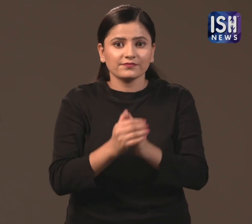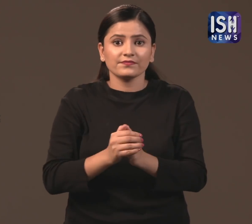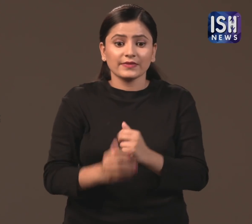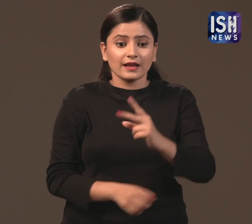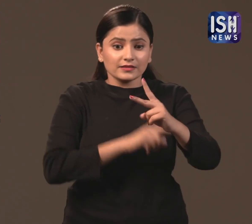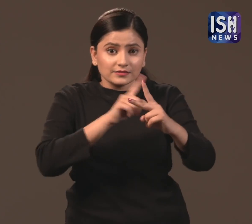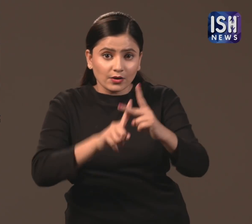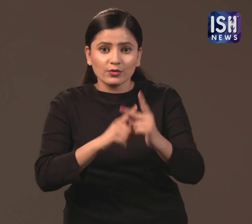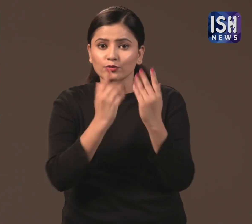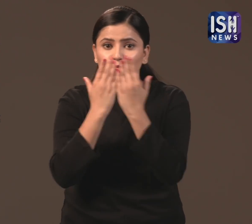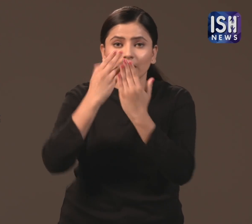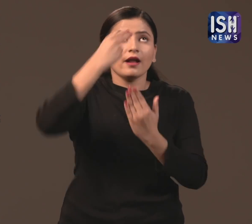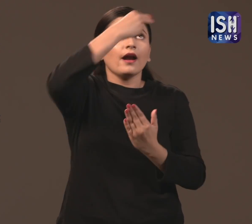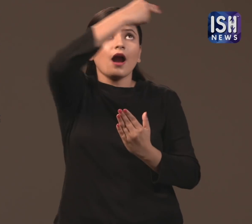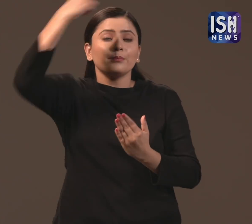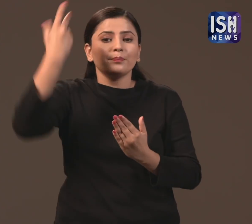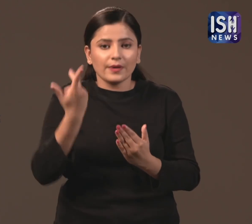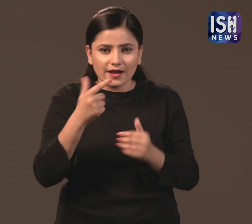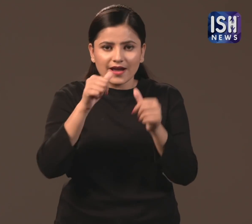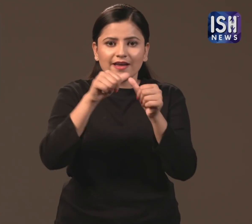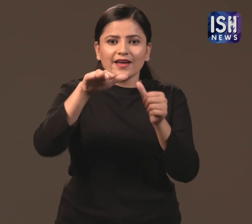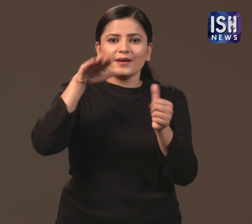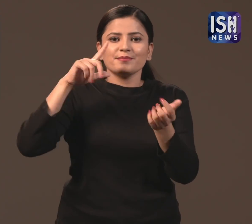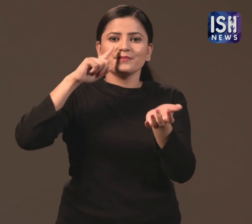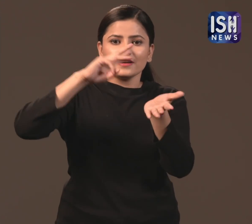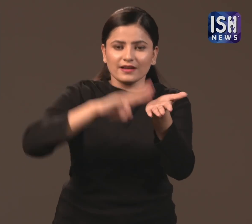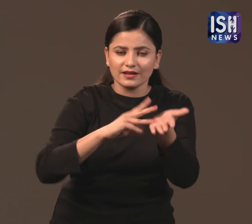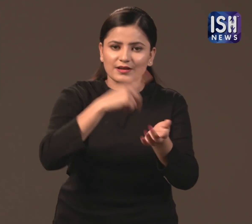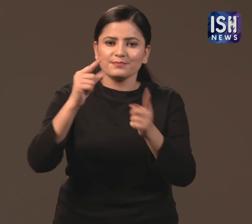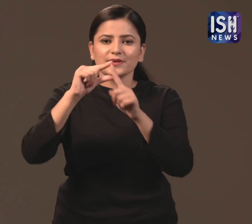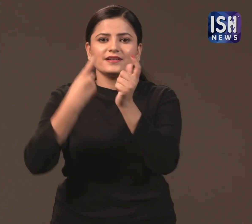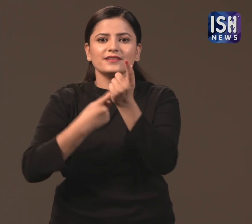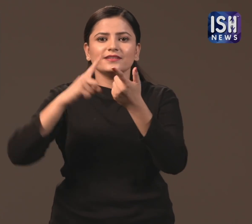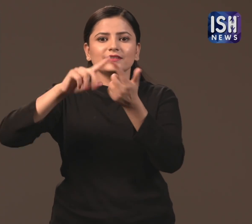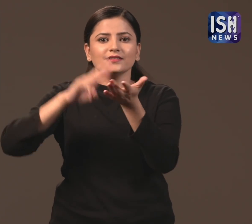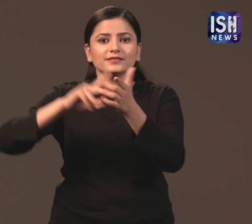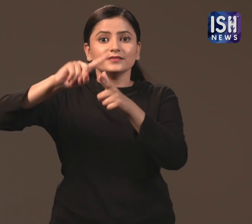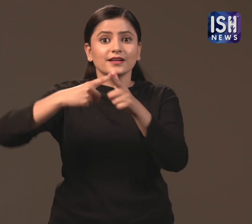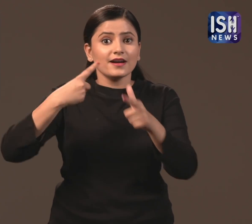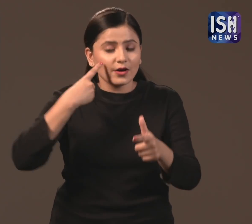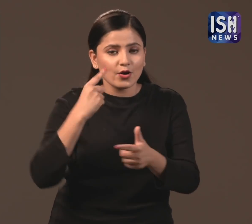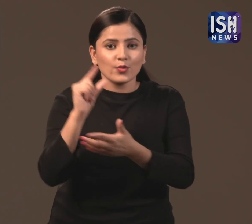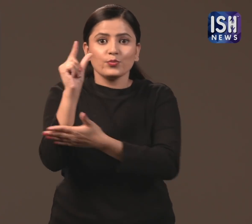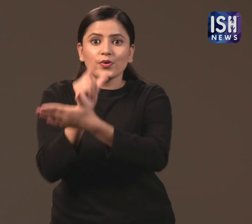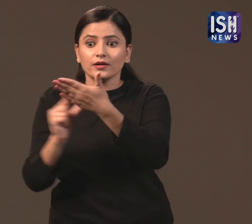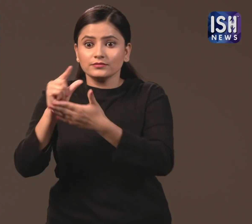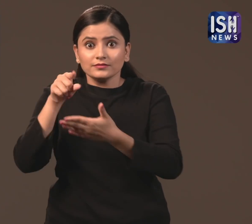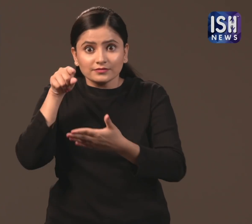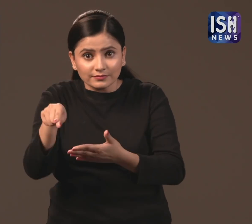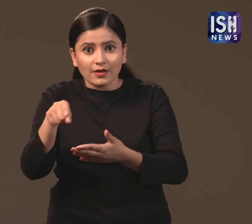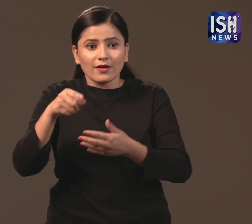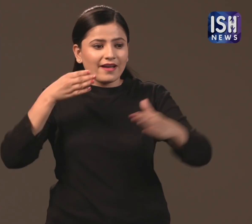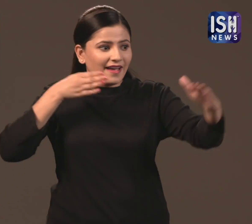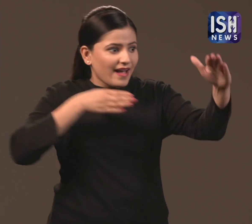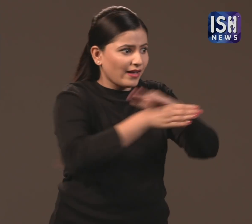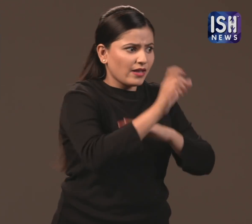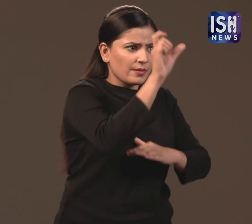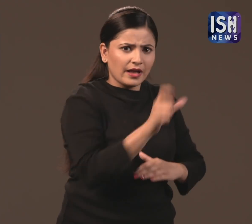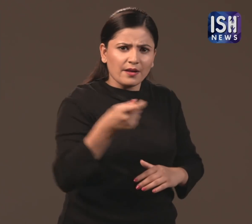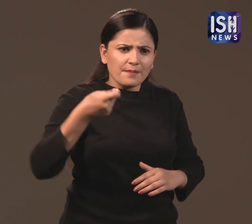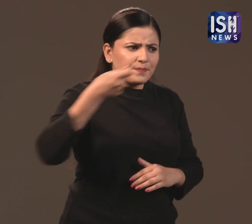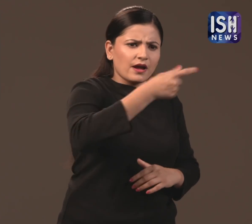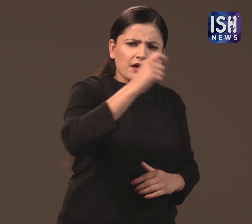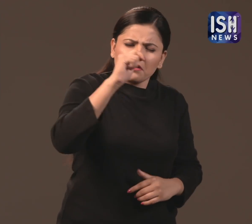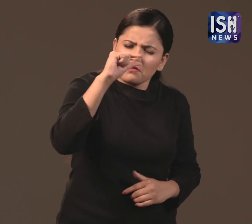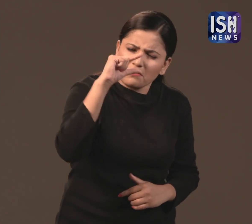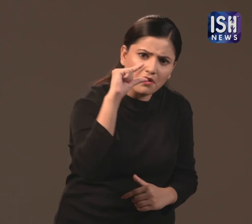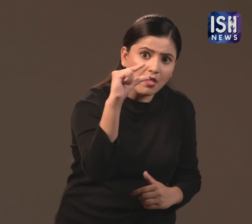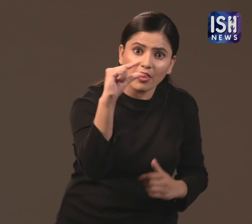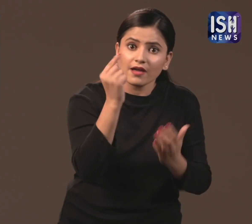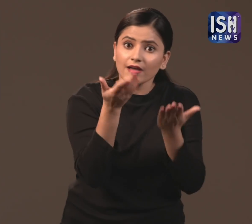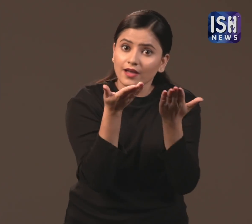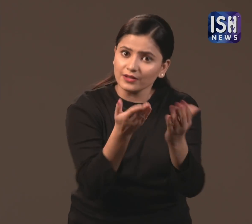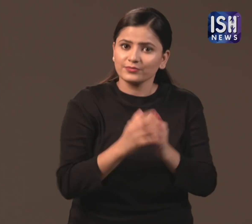2)At the "Azim Premji University", they want to provide education at a very low cost.